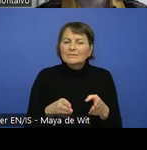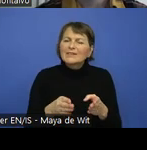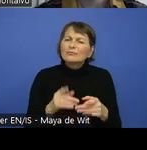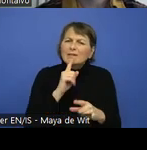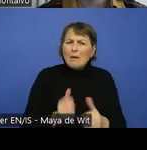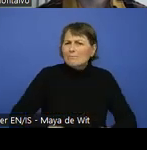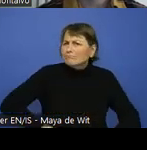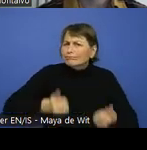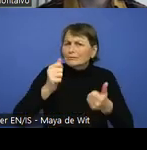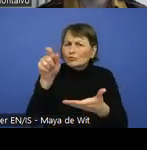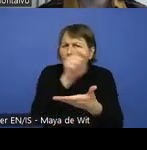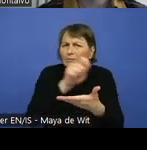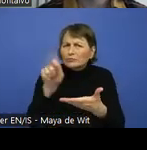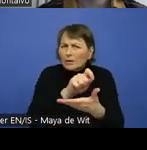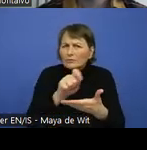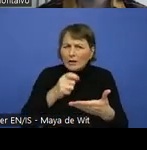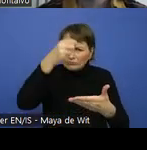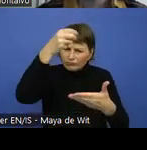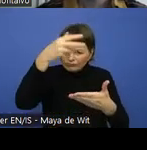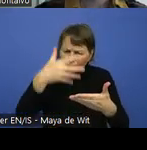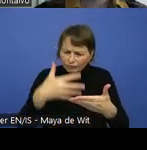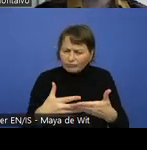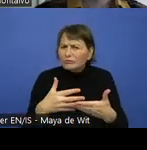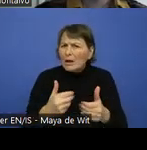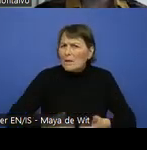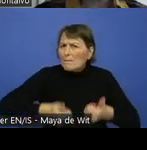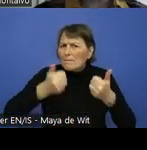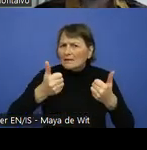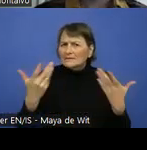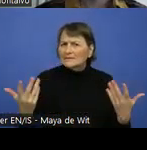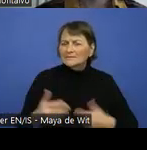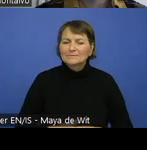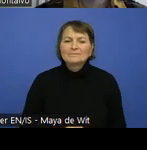And a little bit of multimedia as well.